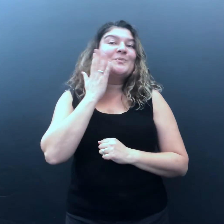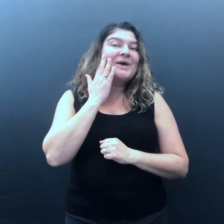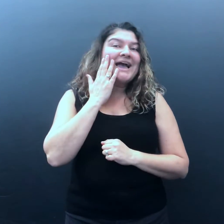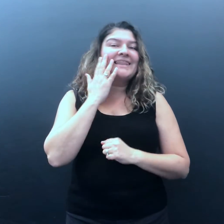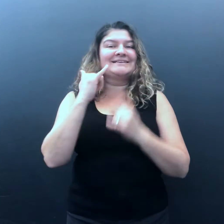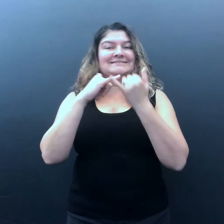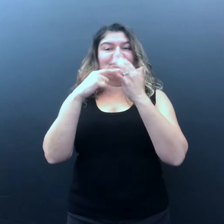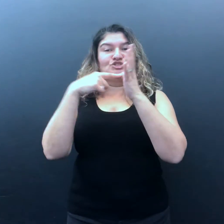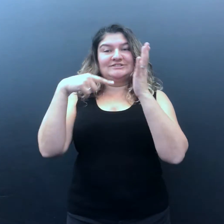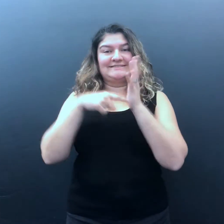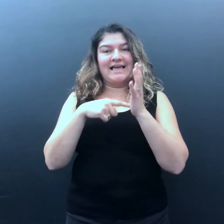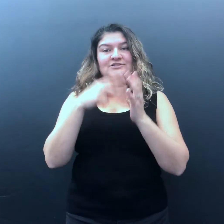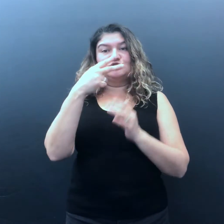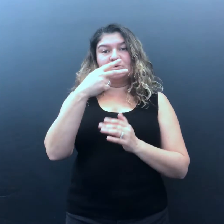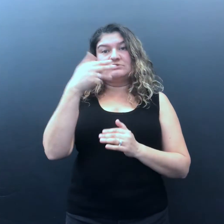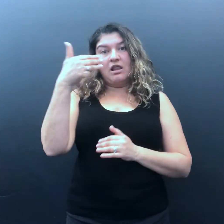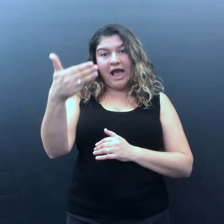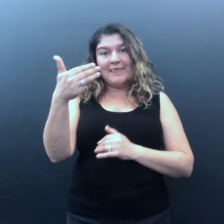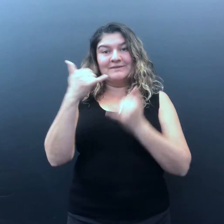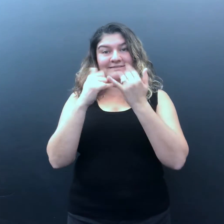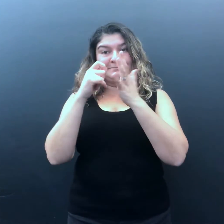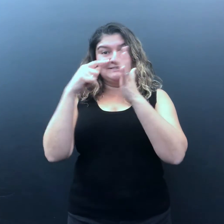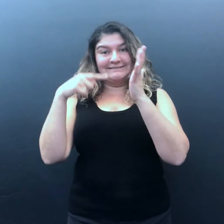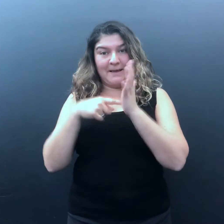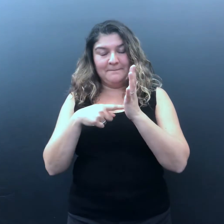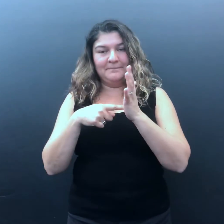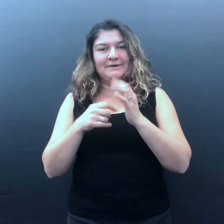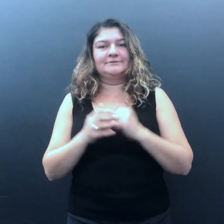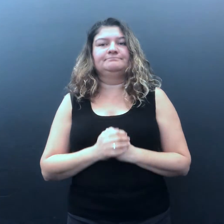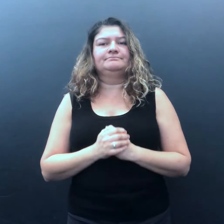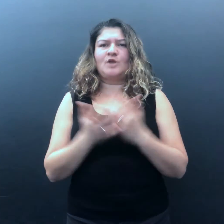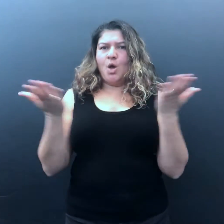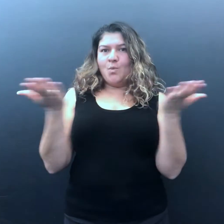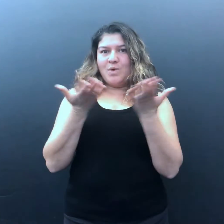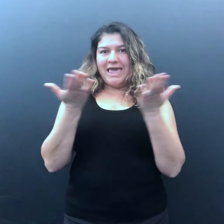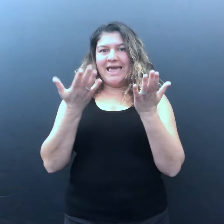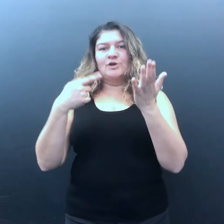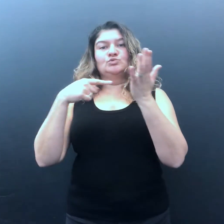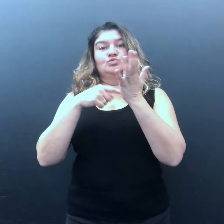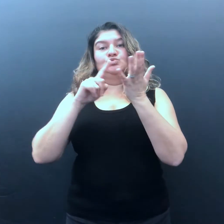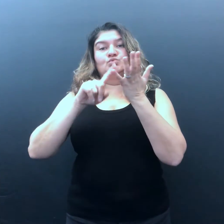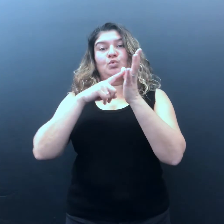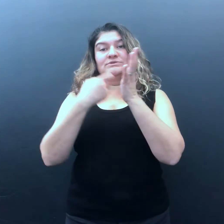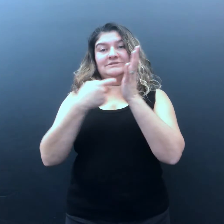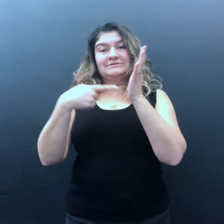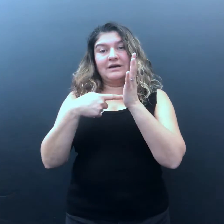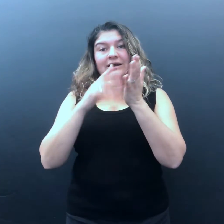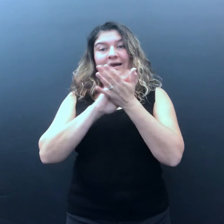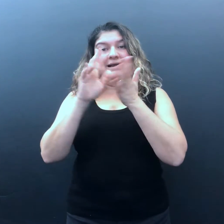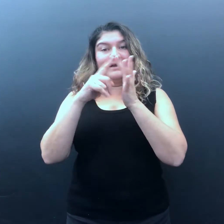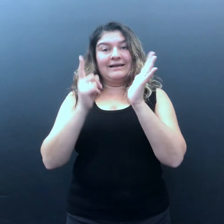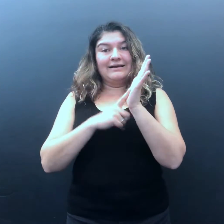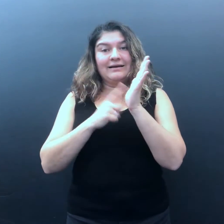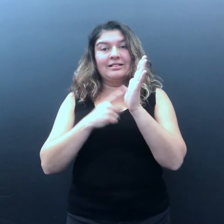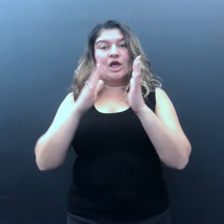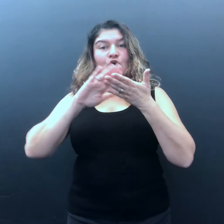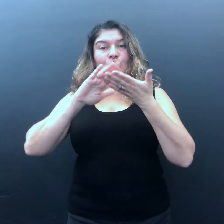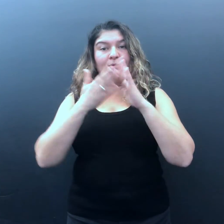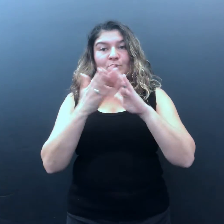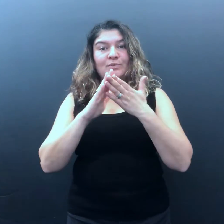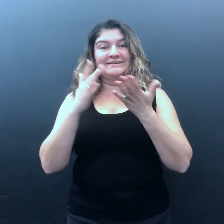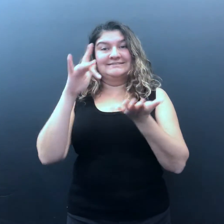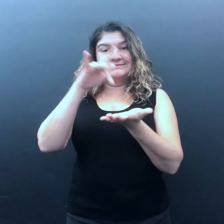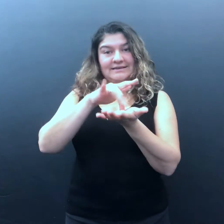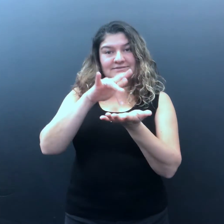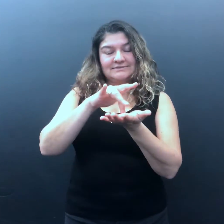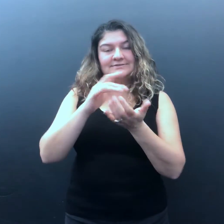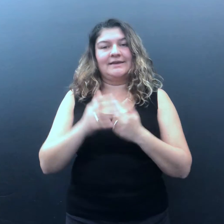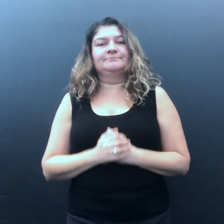This is held on Saturday 29th September 2018 at Tuart Hill Community Centre.